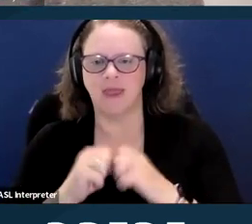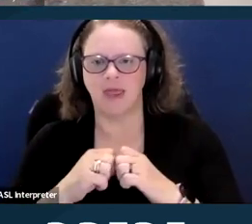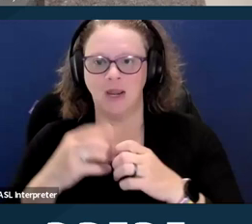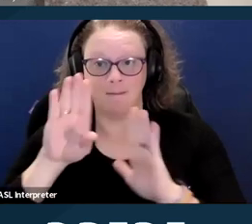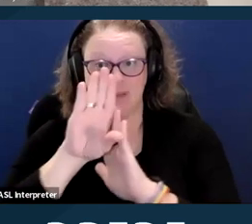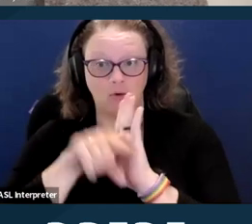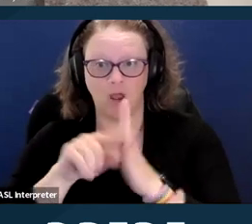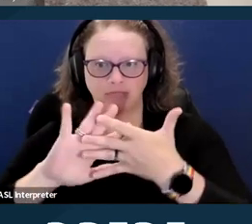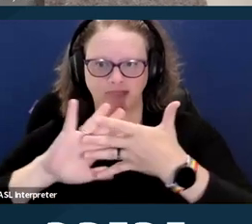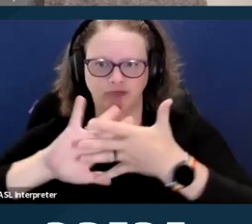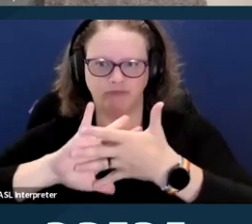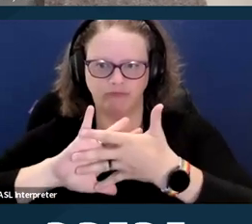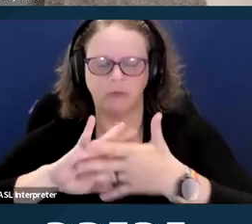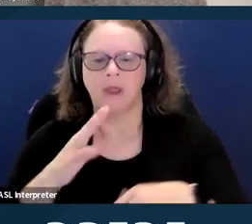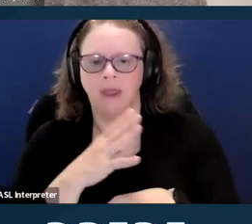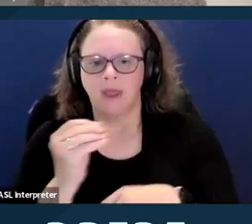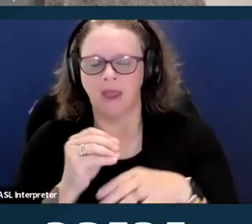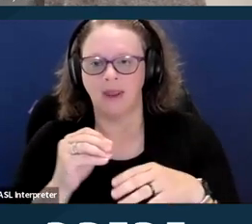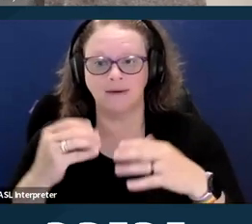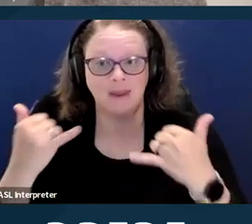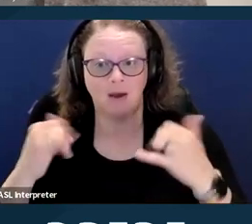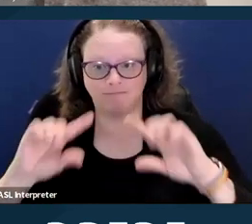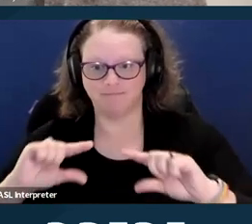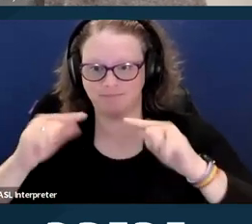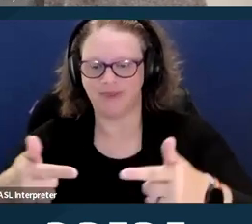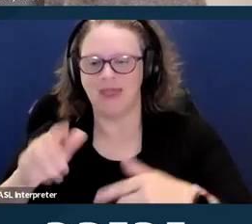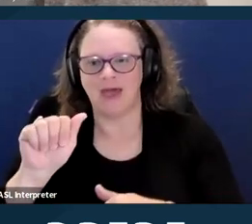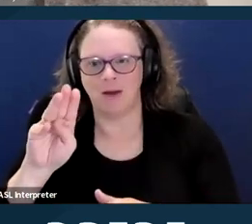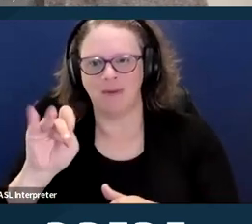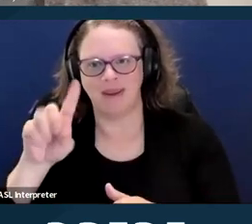And I will pass it on to Amanda to introduce herself.